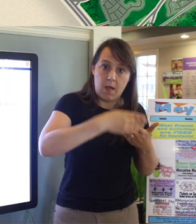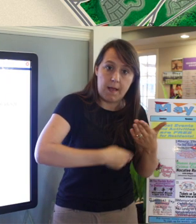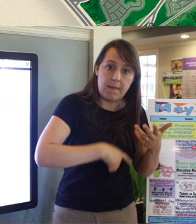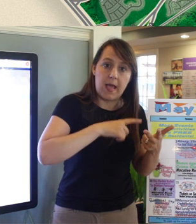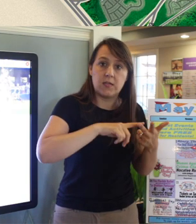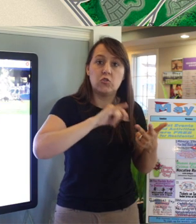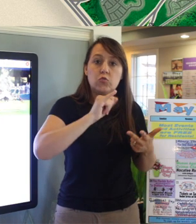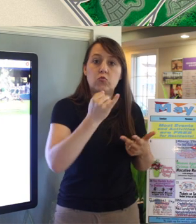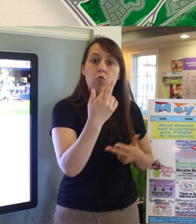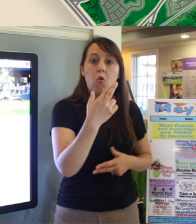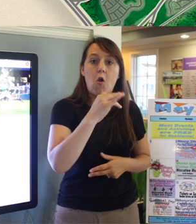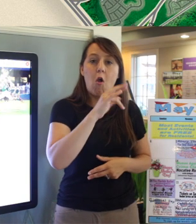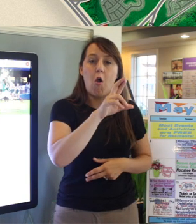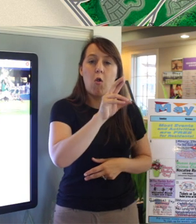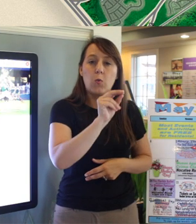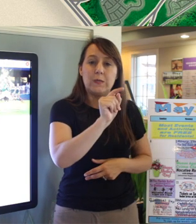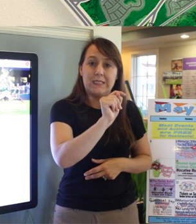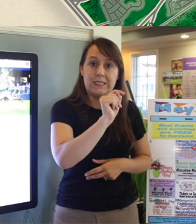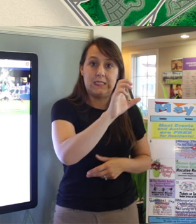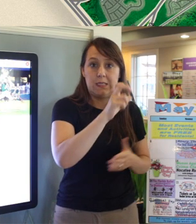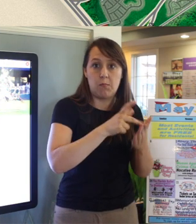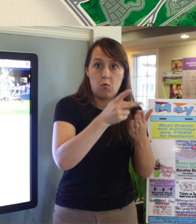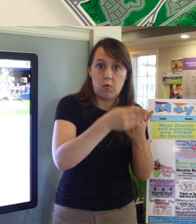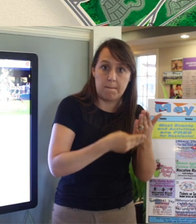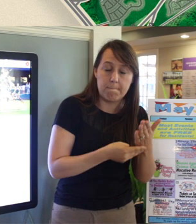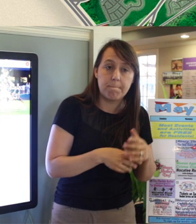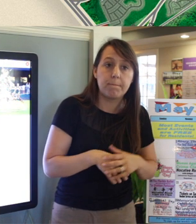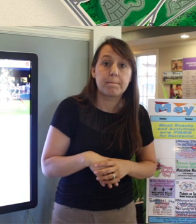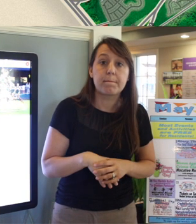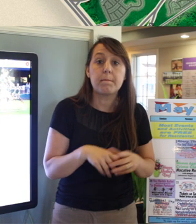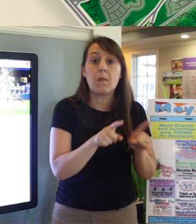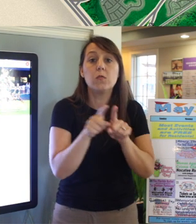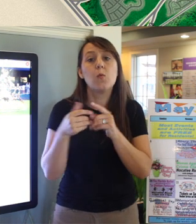We also have private pre-k and day cares